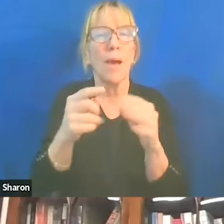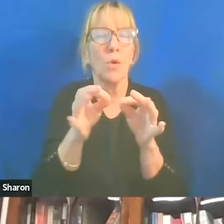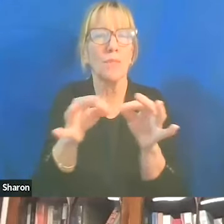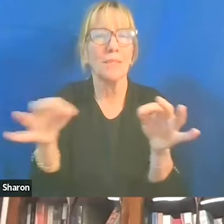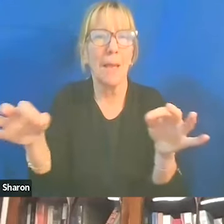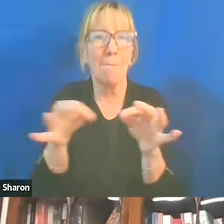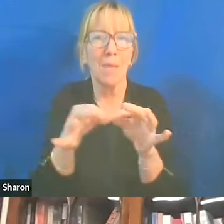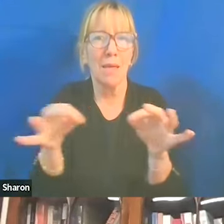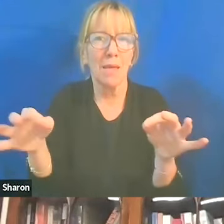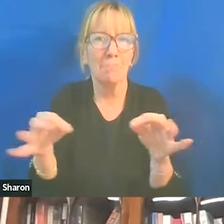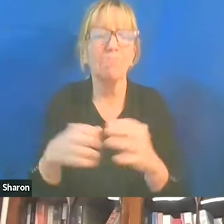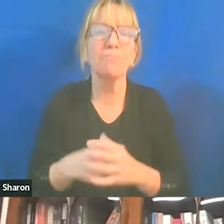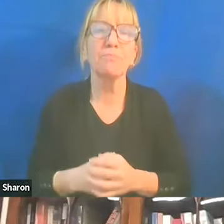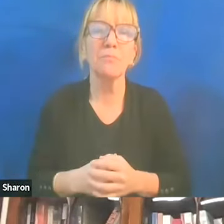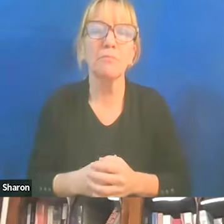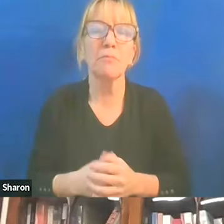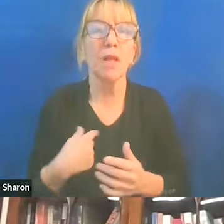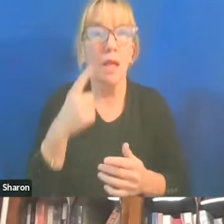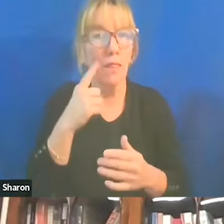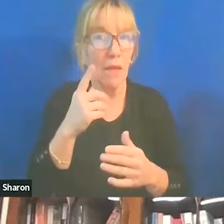You know, I think that after October 7th,